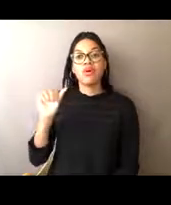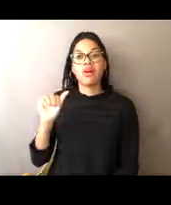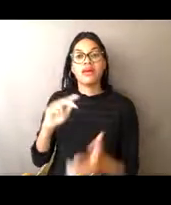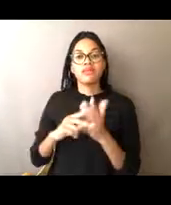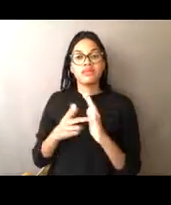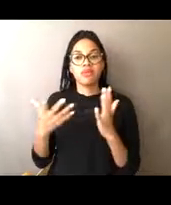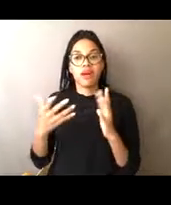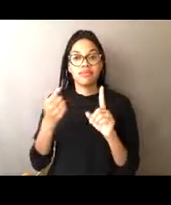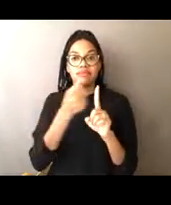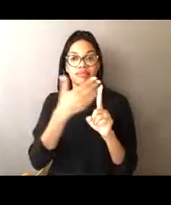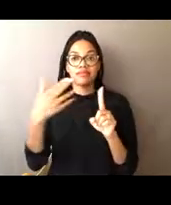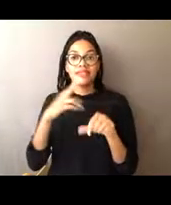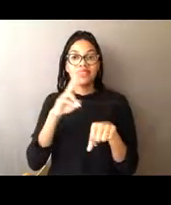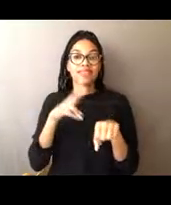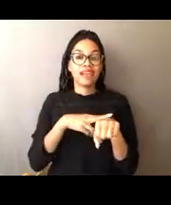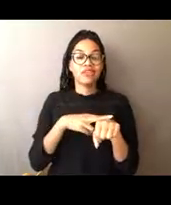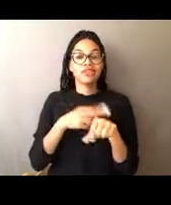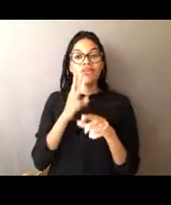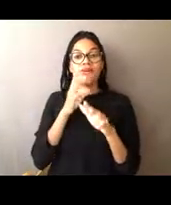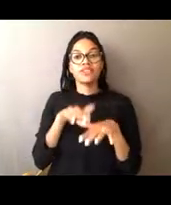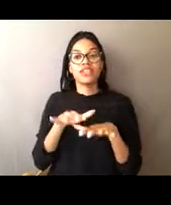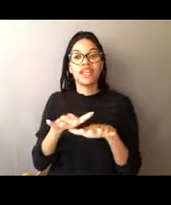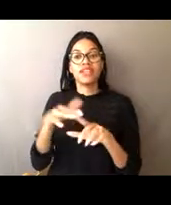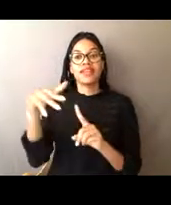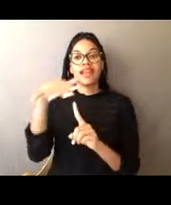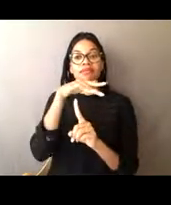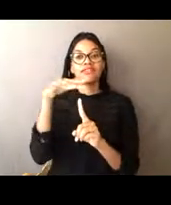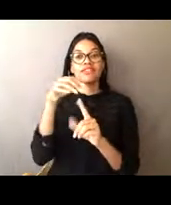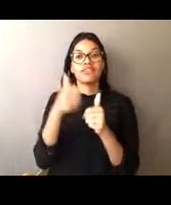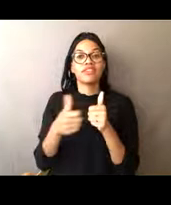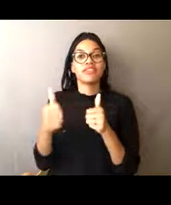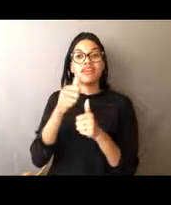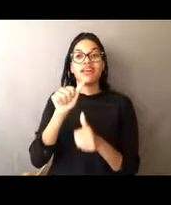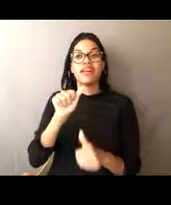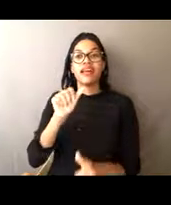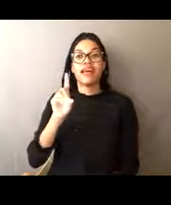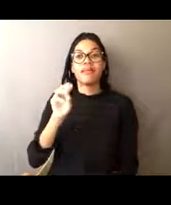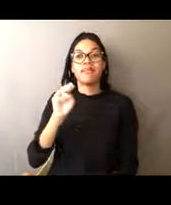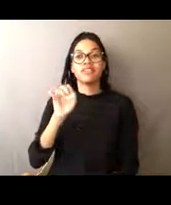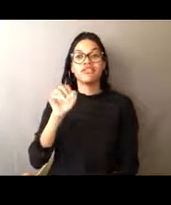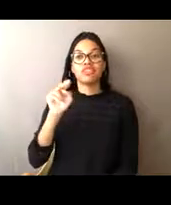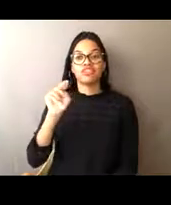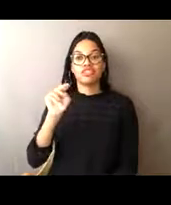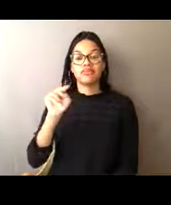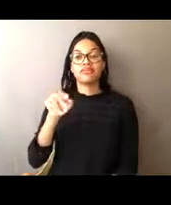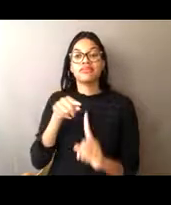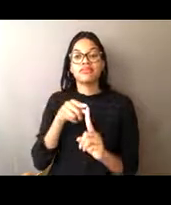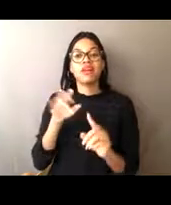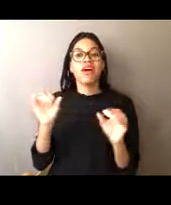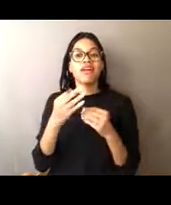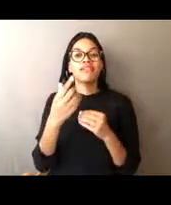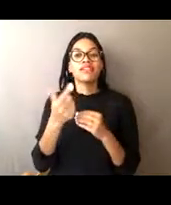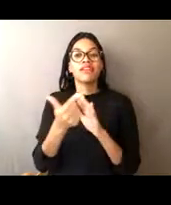and Atmospheric Administration. Office of Law Enforcement is also a bit of a mouthful,